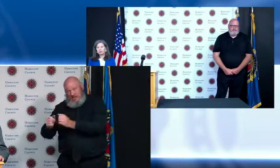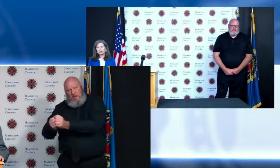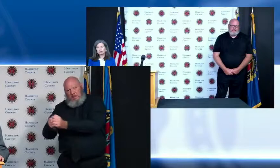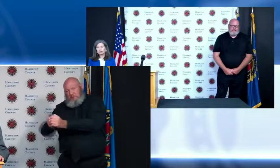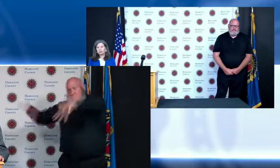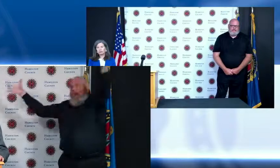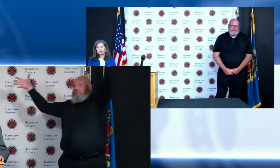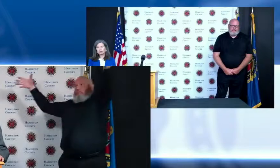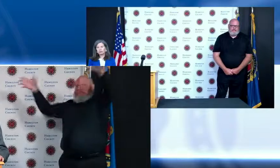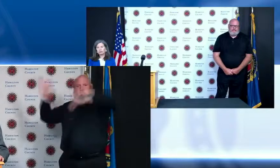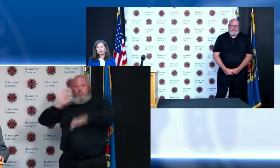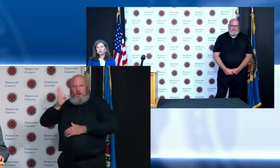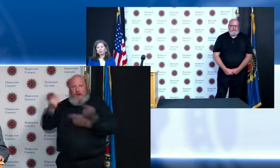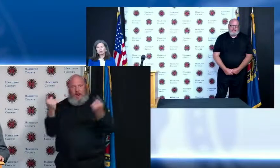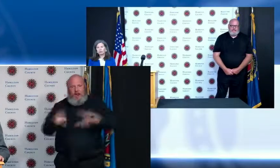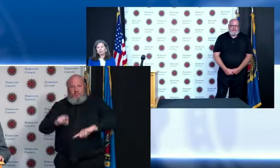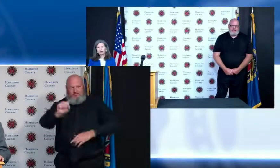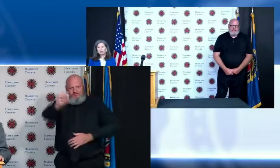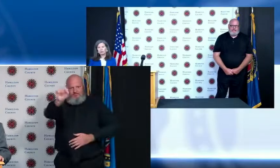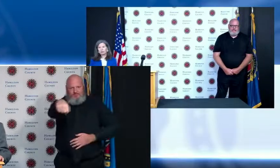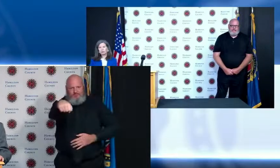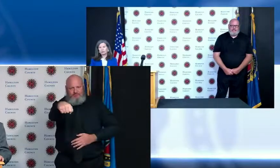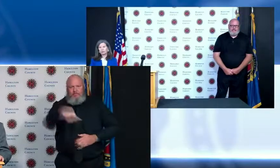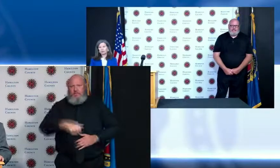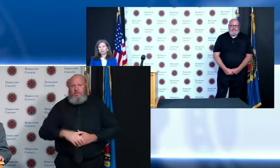and making sure that you're doing everything within your power and your family's power to